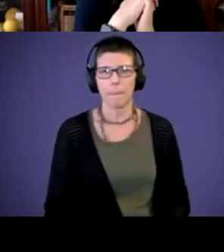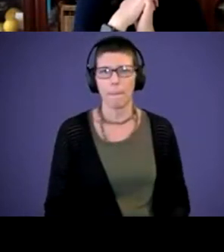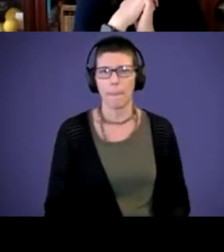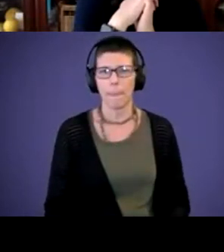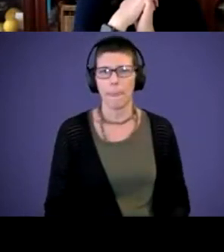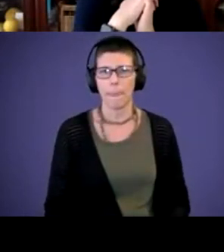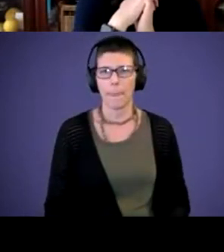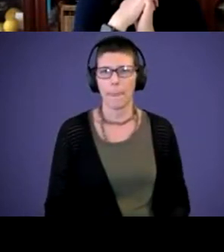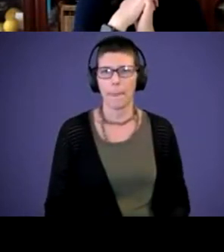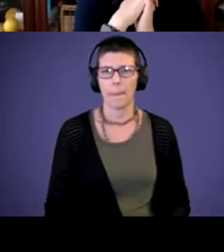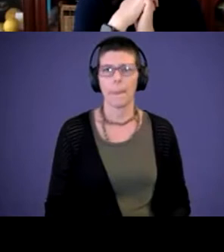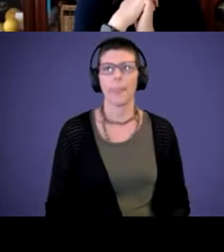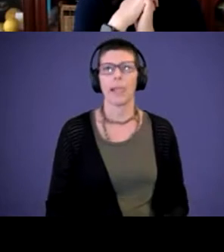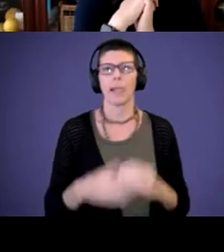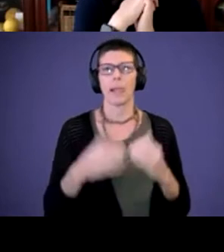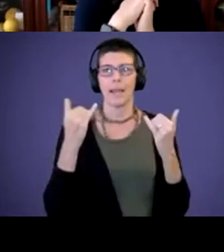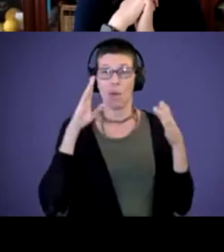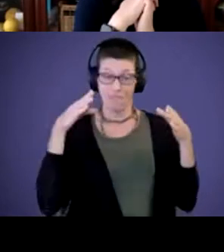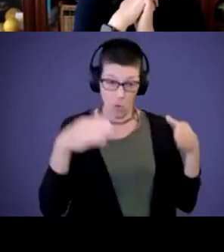we're focusing on other ways to communicate with her.